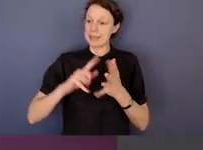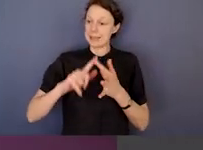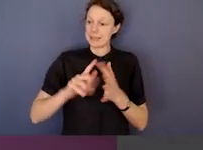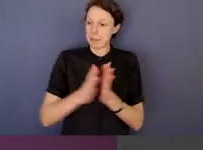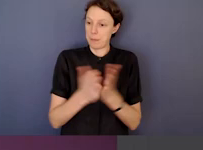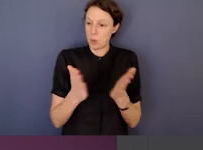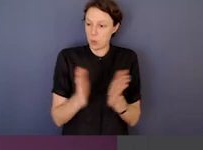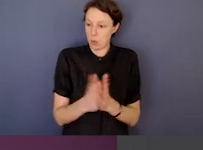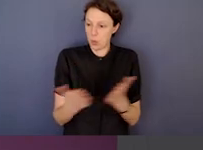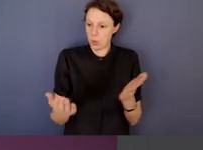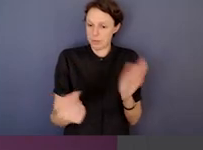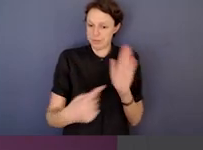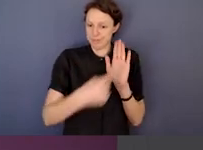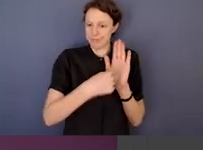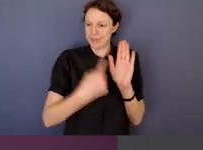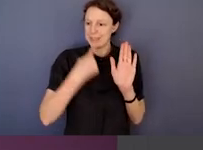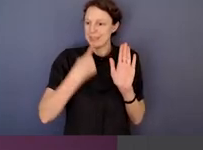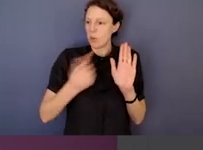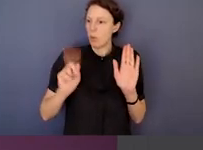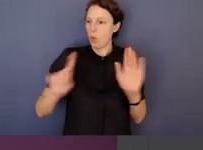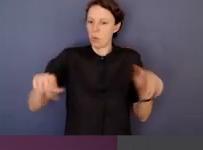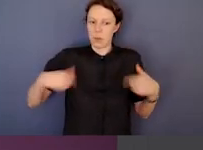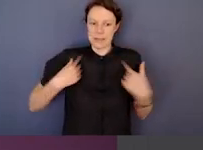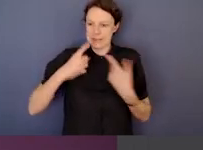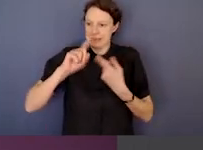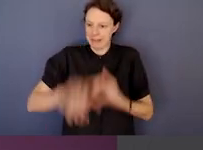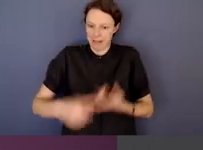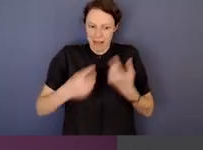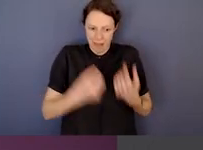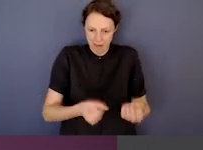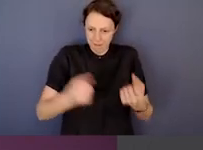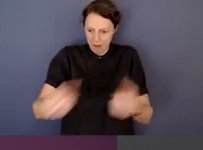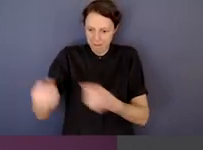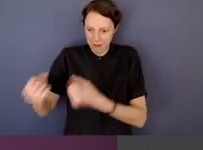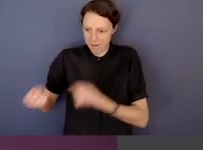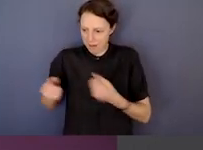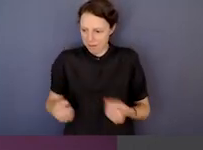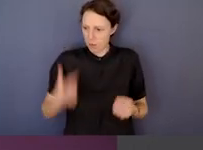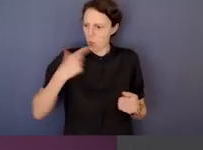And the purpose of that really was to say, "OK, what are we seeing? What are we still seeing here?